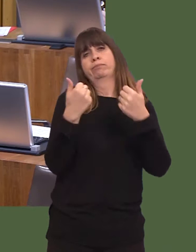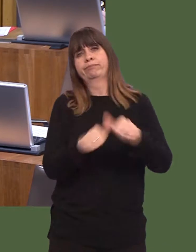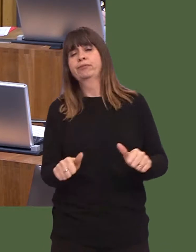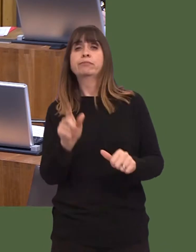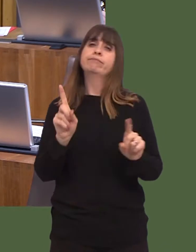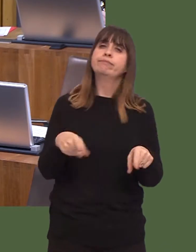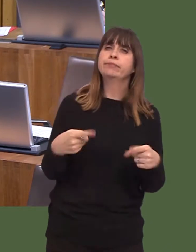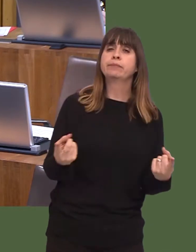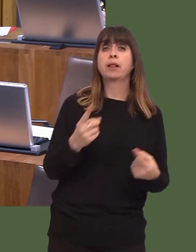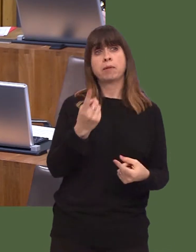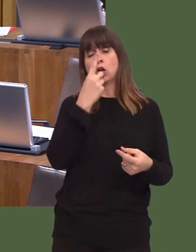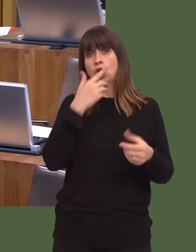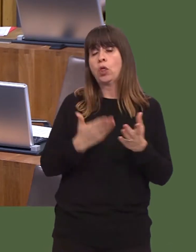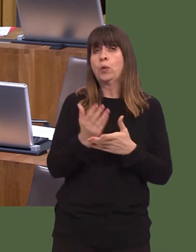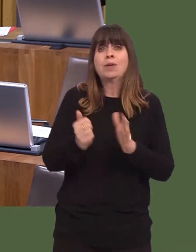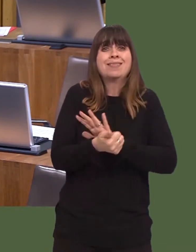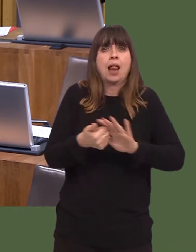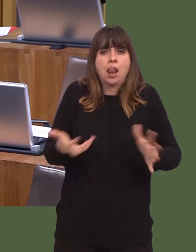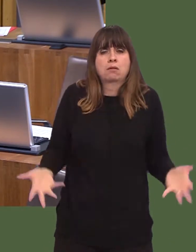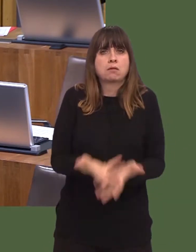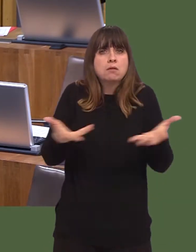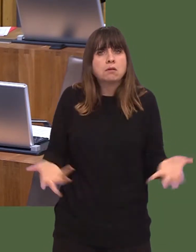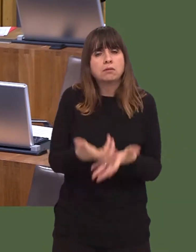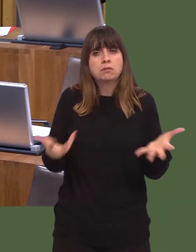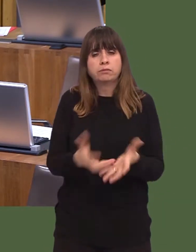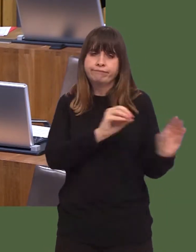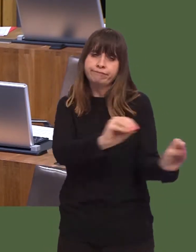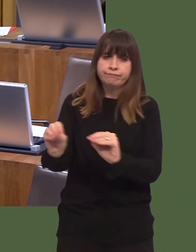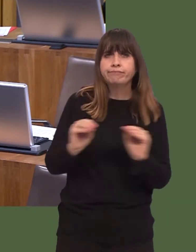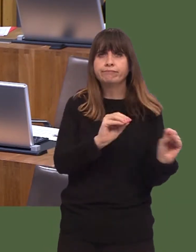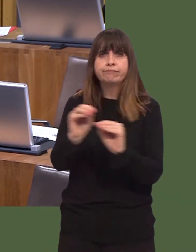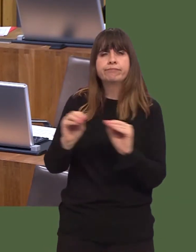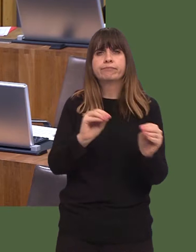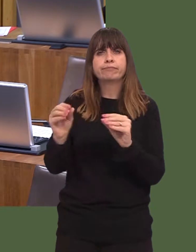can be improved is through skills and providing people via those skills with higher paid jobs.